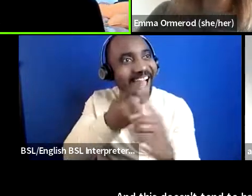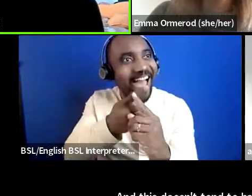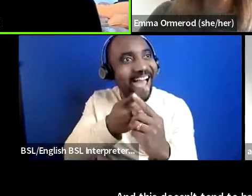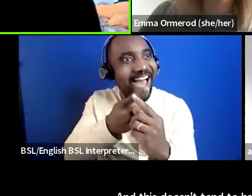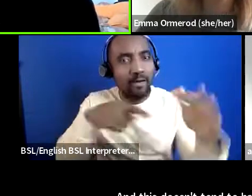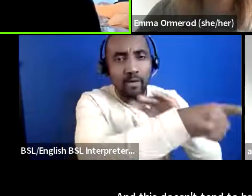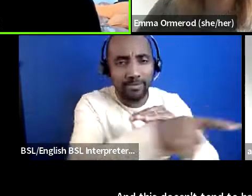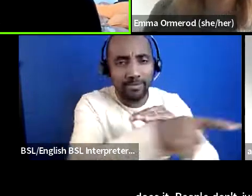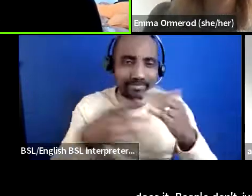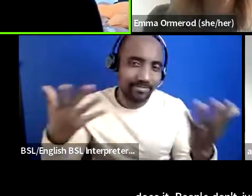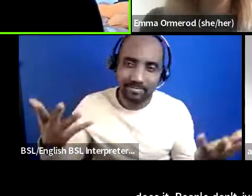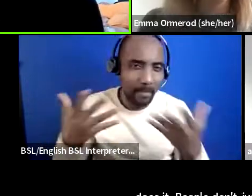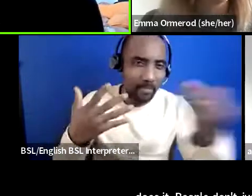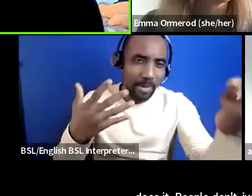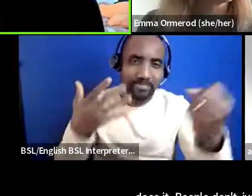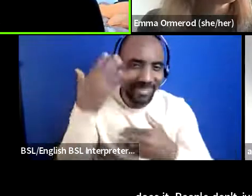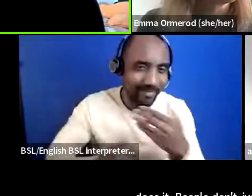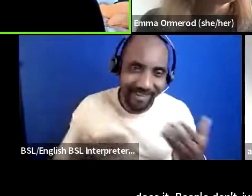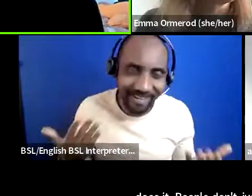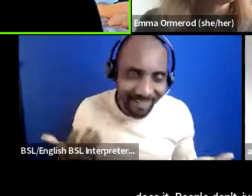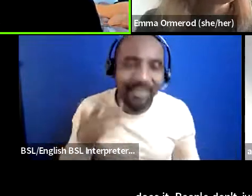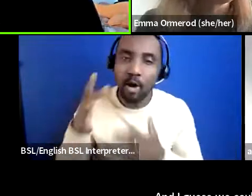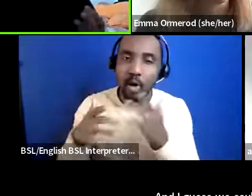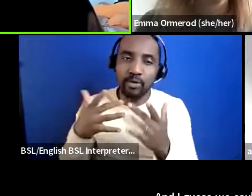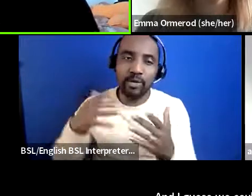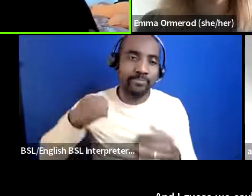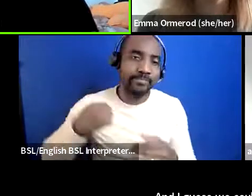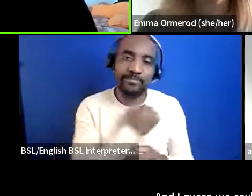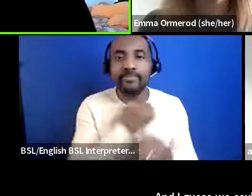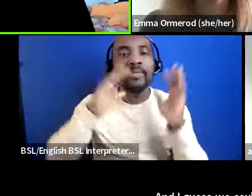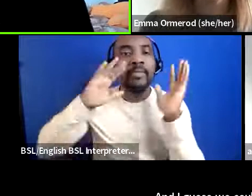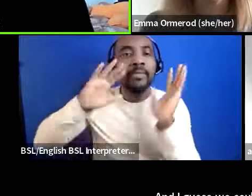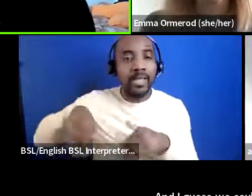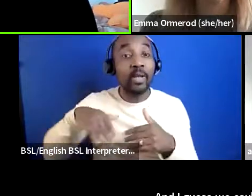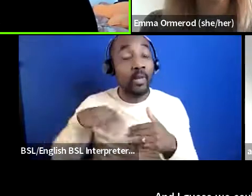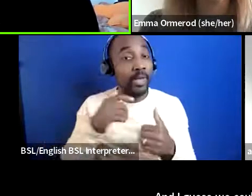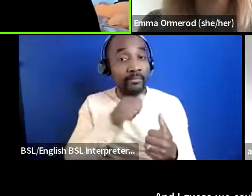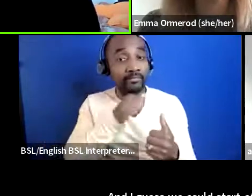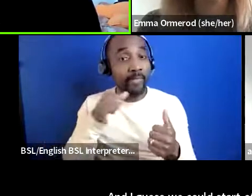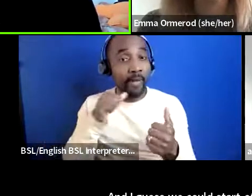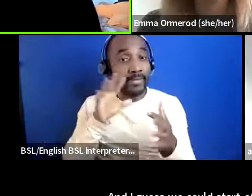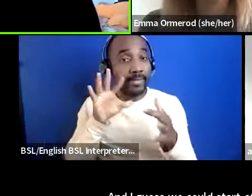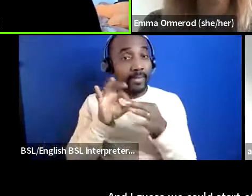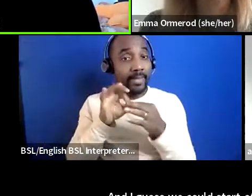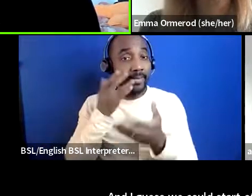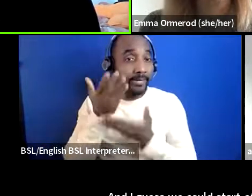i guess we could start off with what seems to be a really nice link actually between um underground